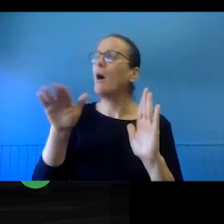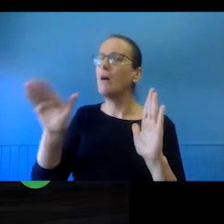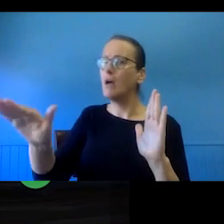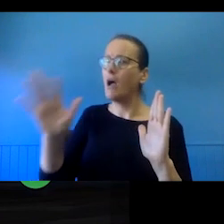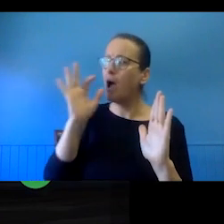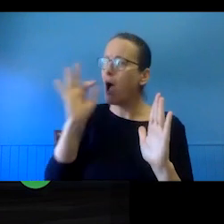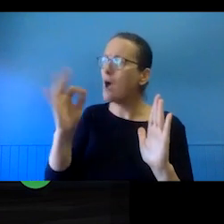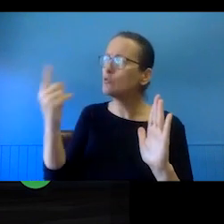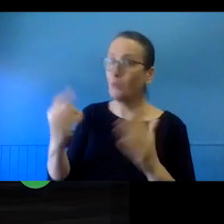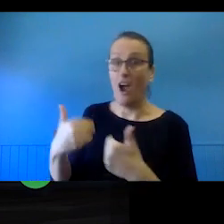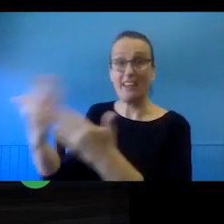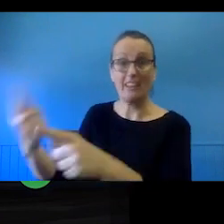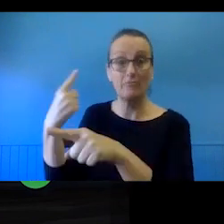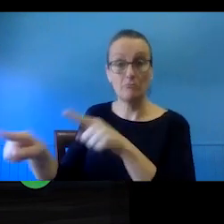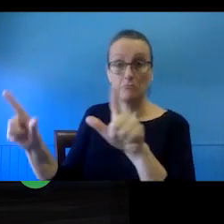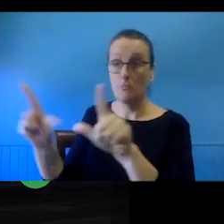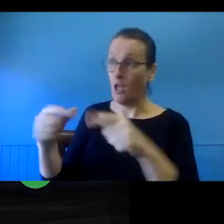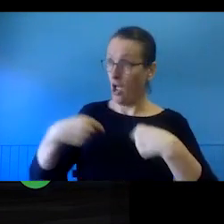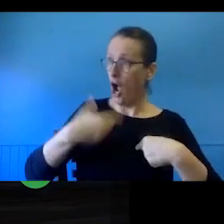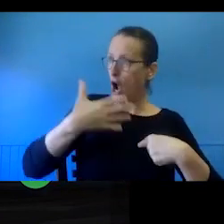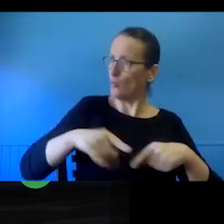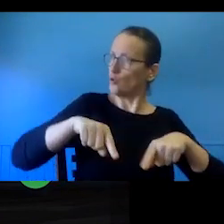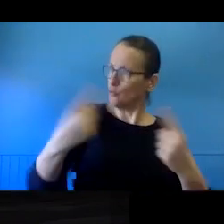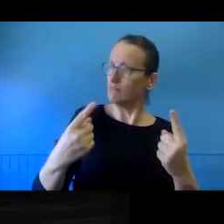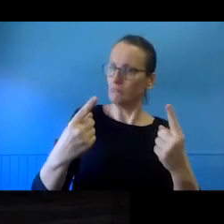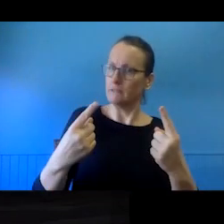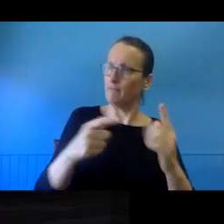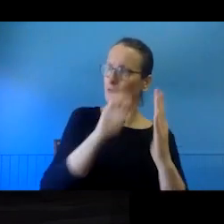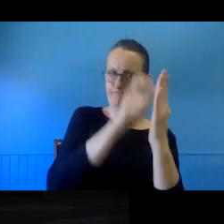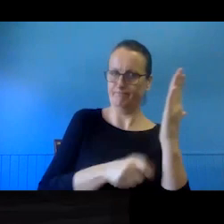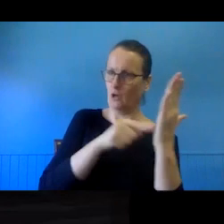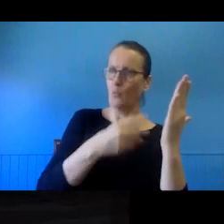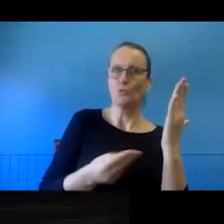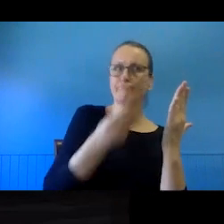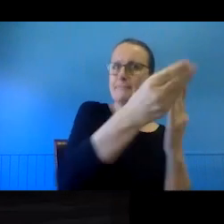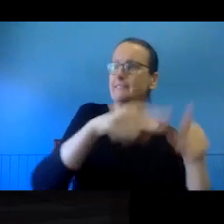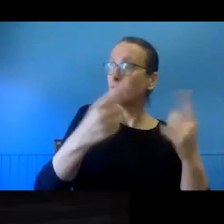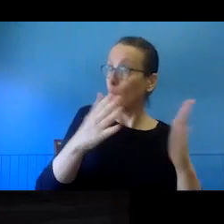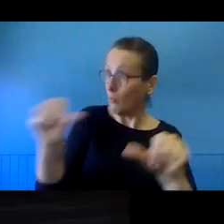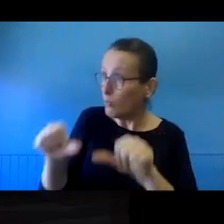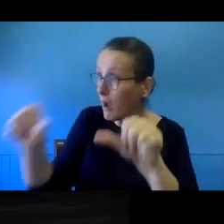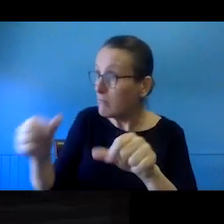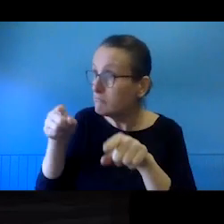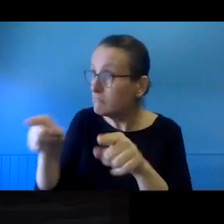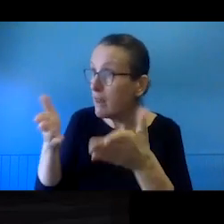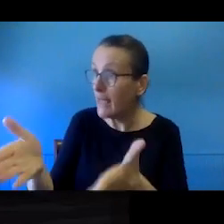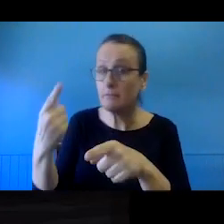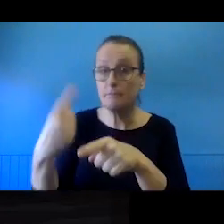make sure they are OK with what use you want to make. So, >> KEVIN DU So irto interrupt. Not